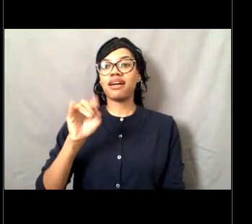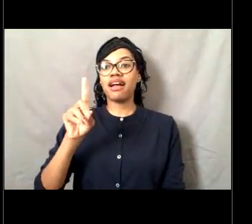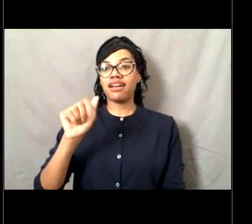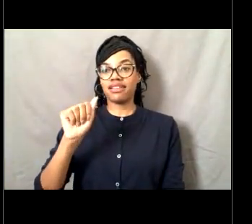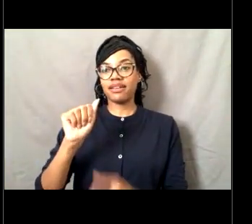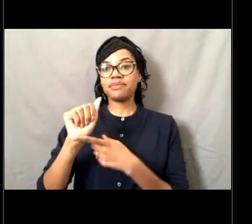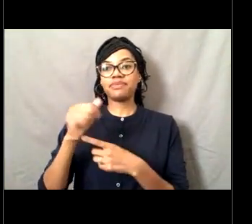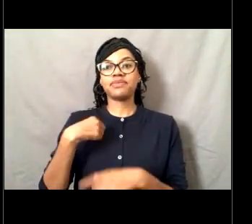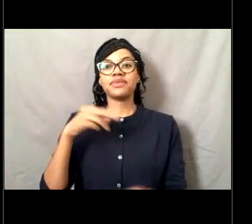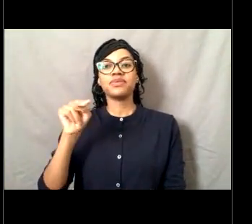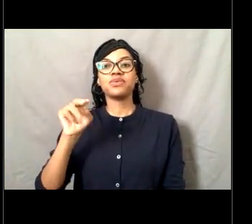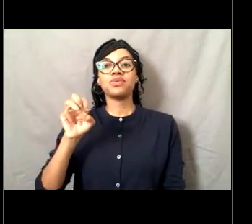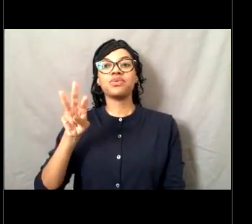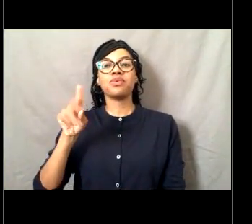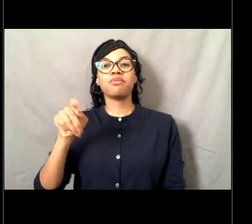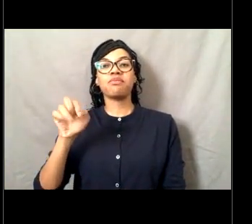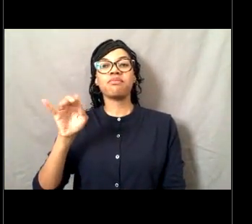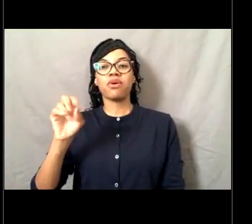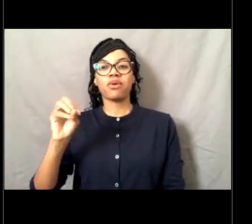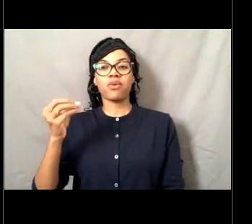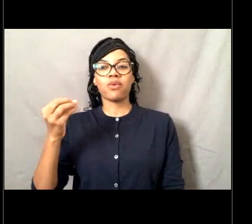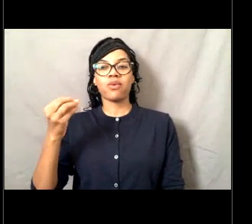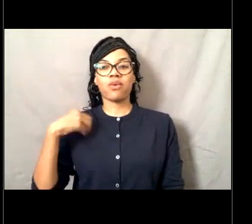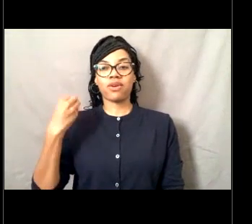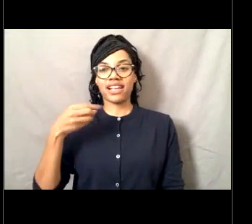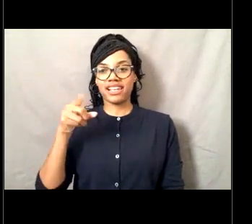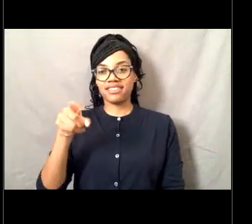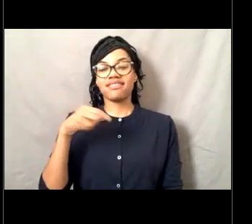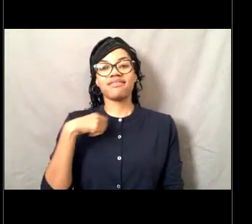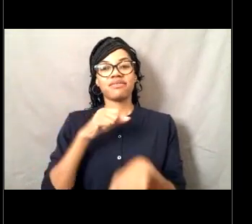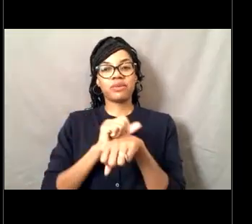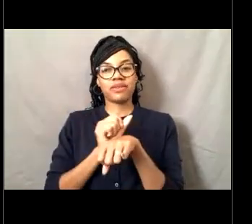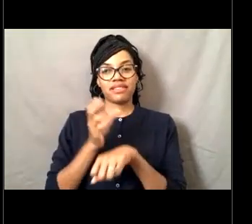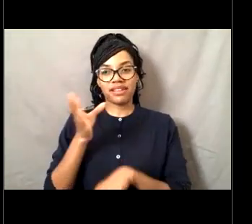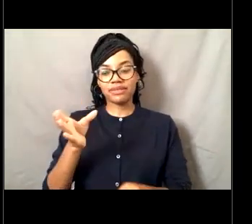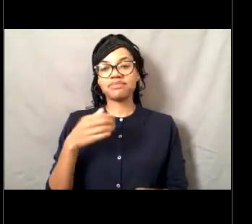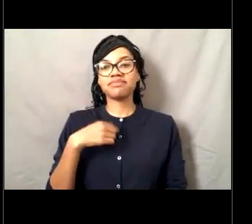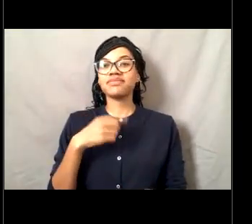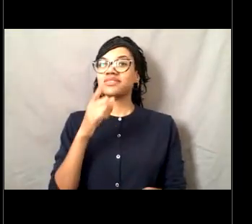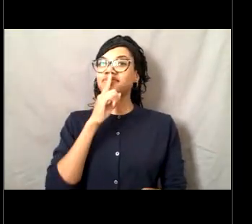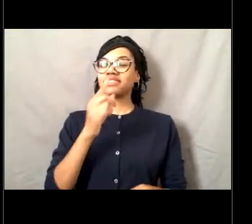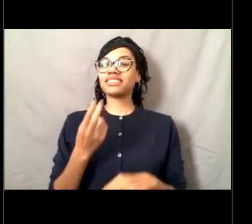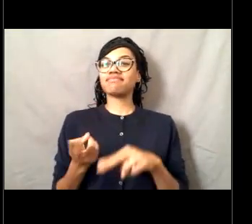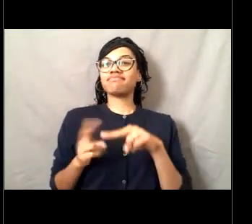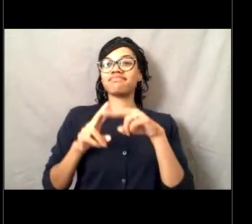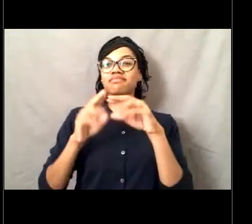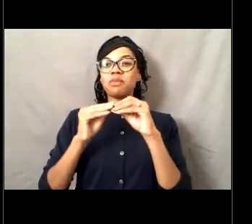So again, ramping up that responsibility. That was a really fun assignment.